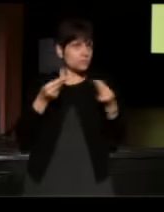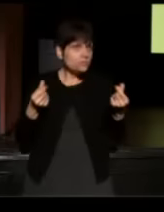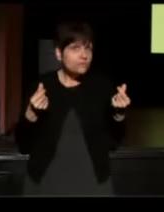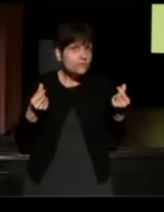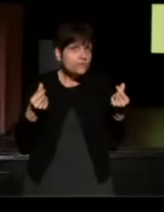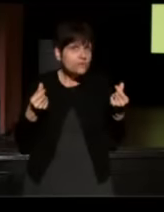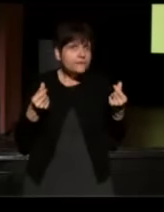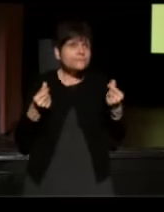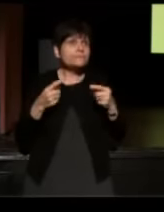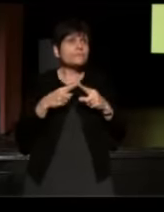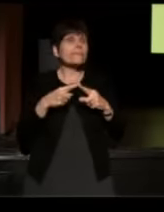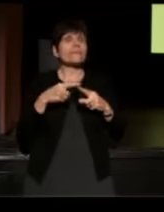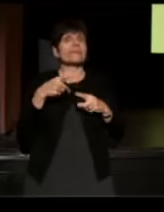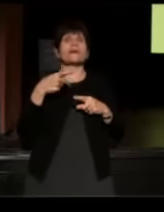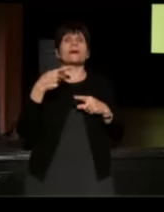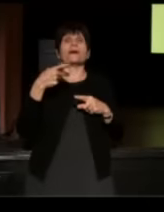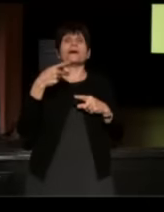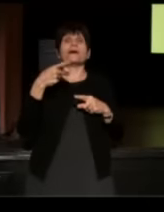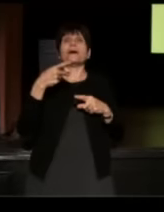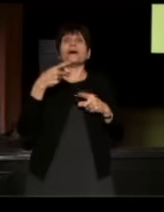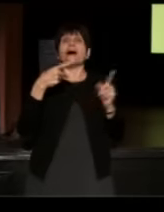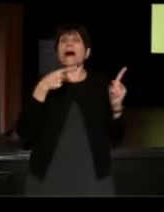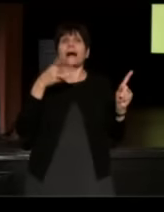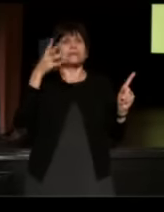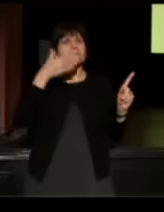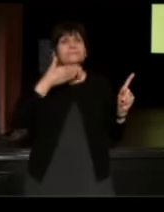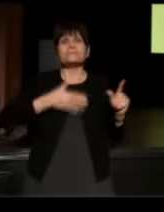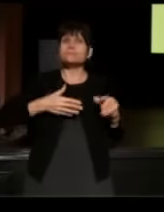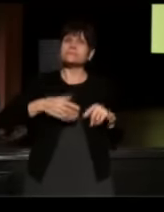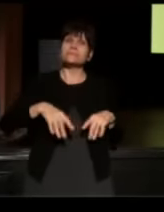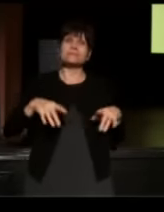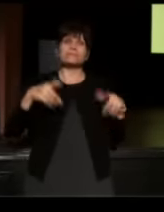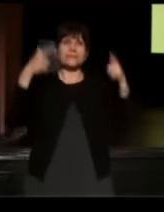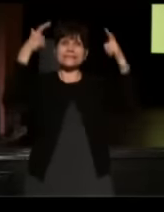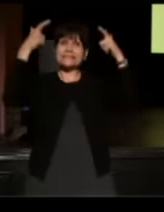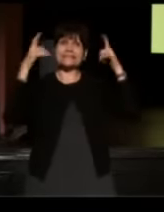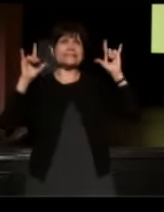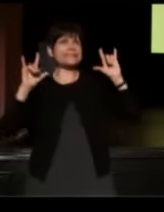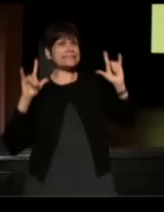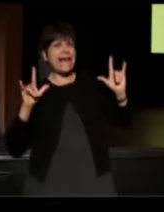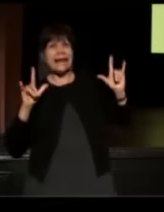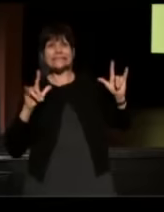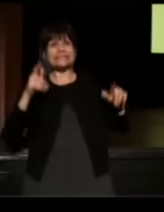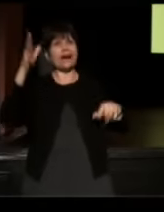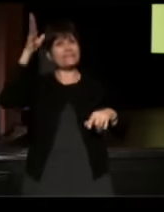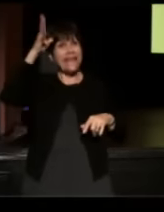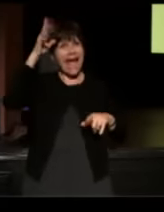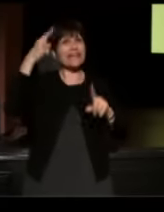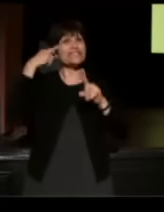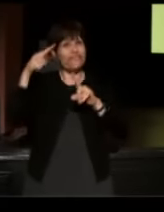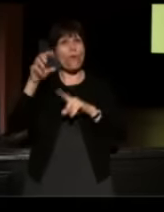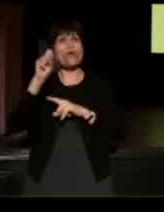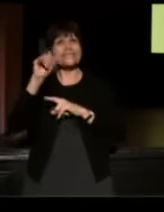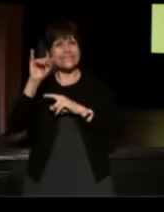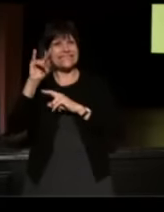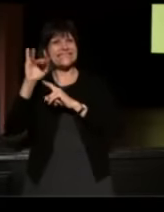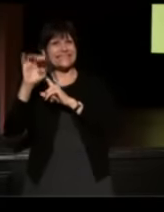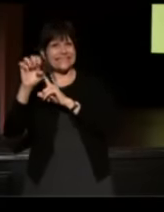I had the patron saint of dads for sissies and no, I didn't know it at the time, but I know it now.